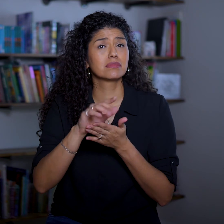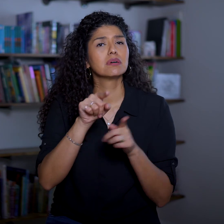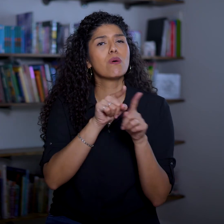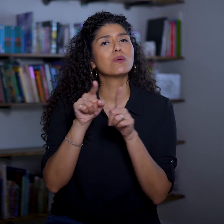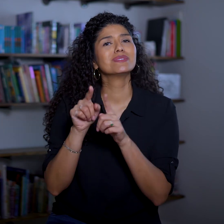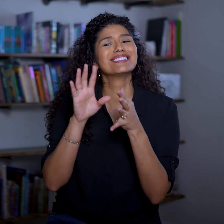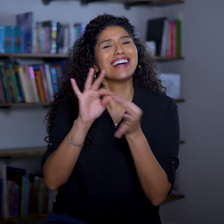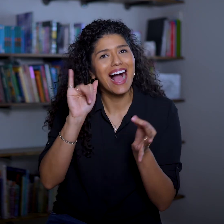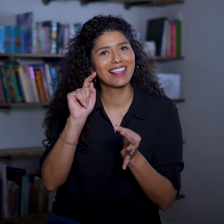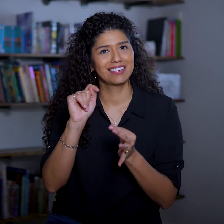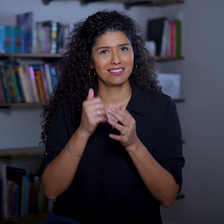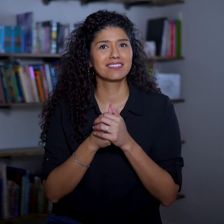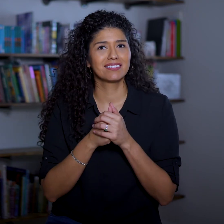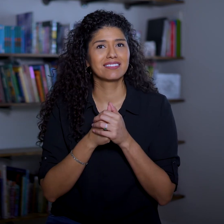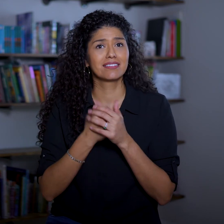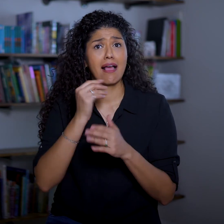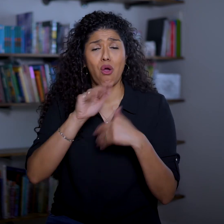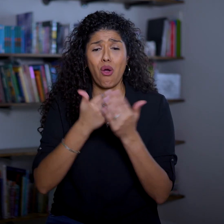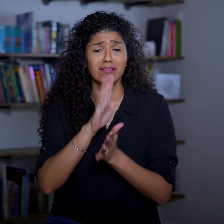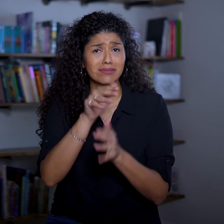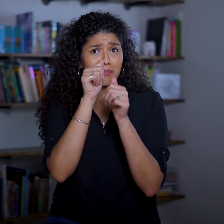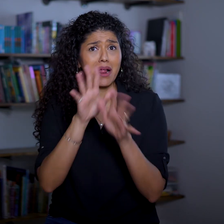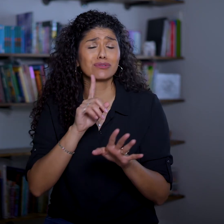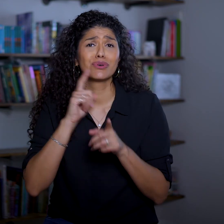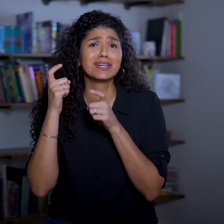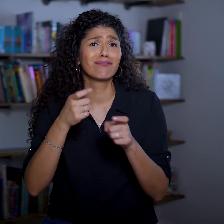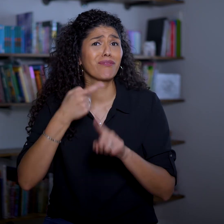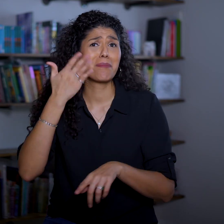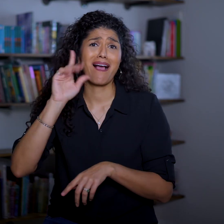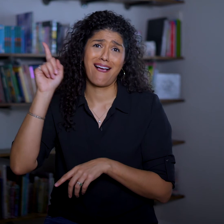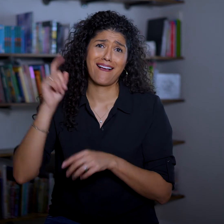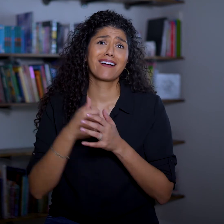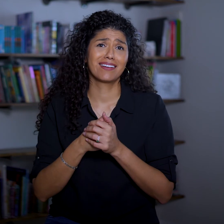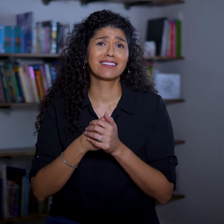he also says it and all his blessings are gifts from God.